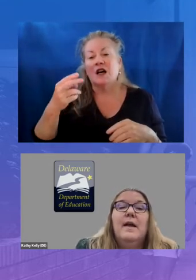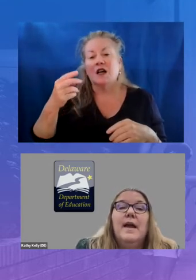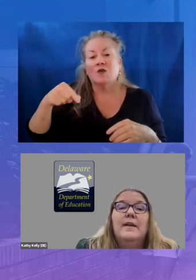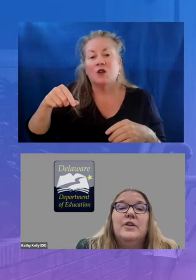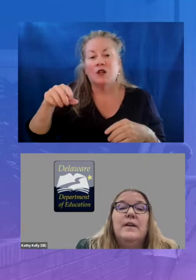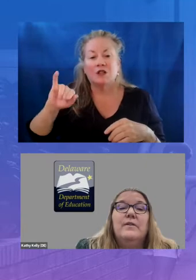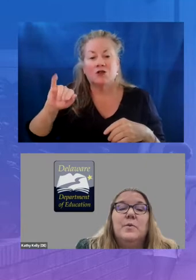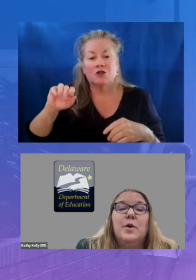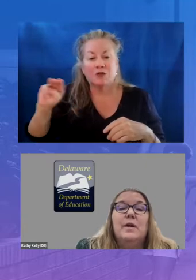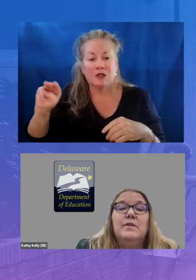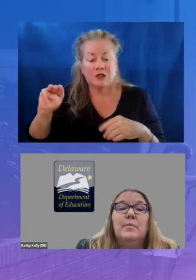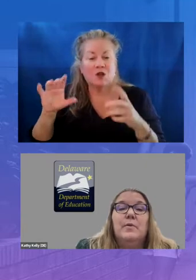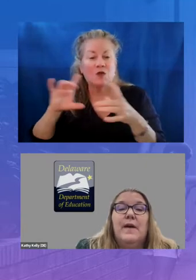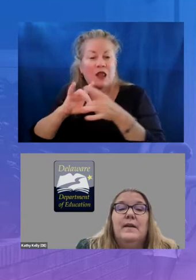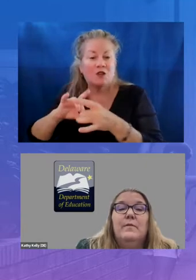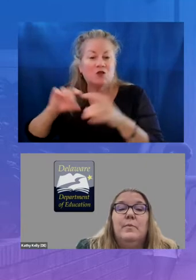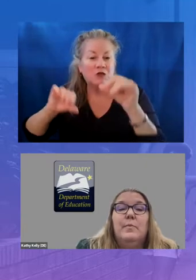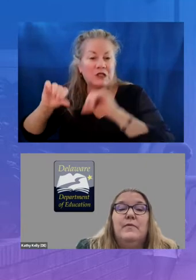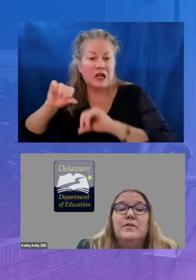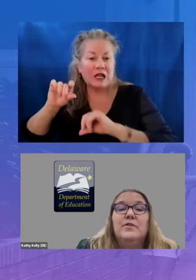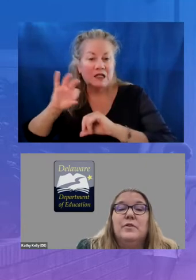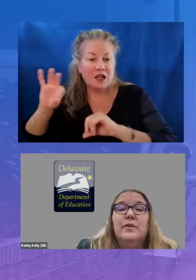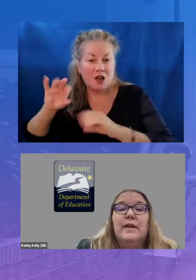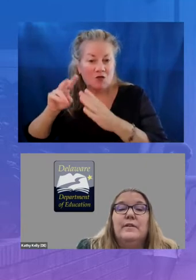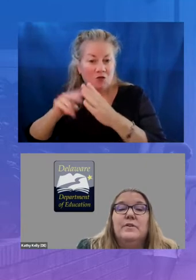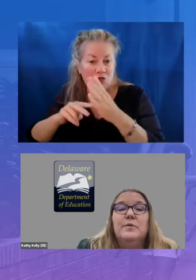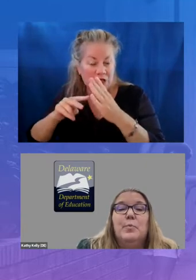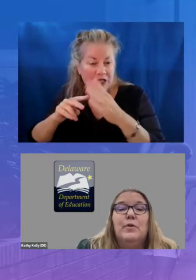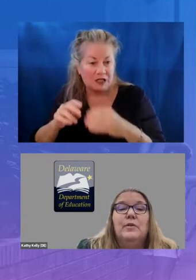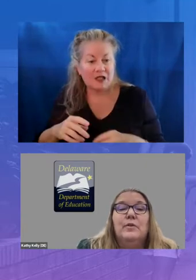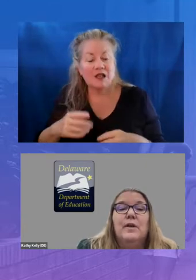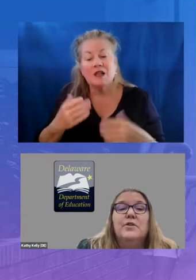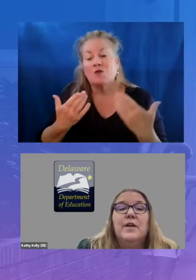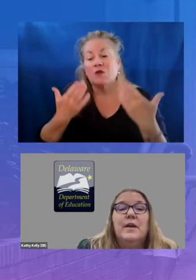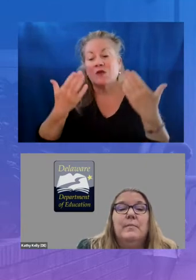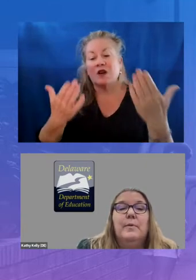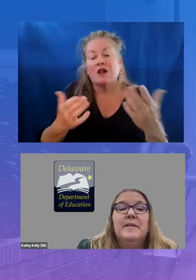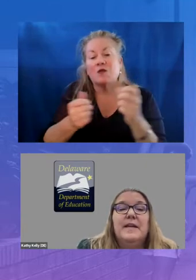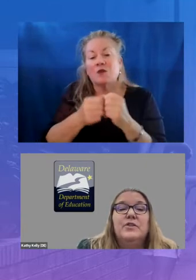educators were also provided with professional learning to support the launch and implementation